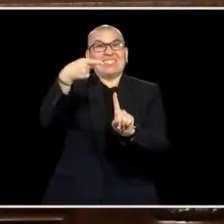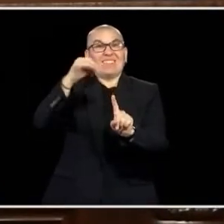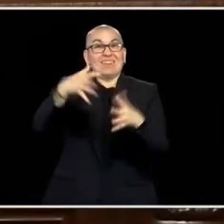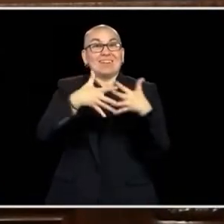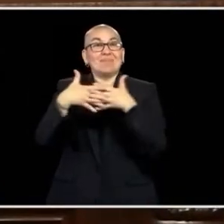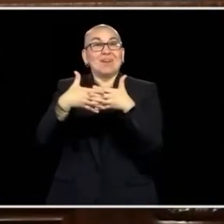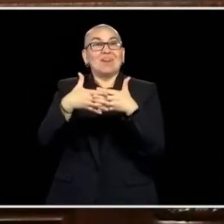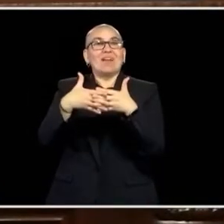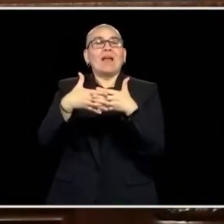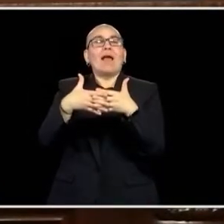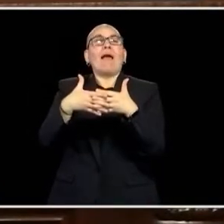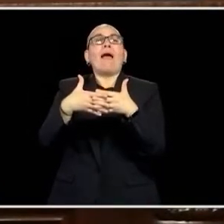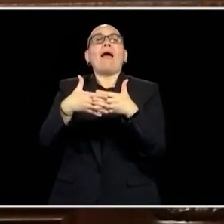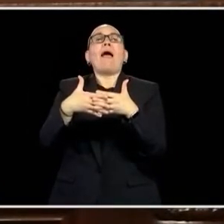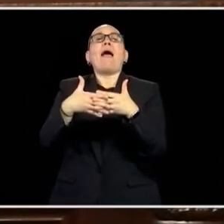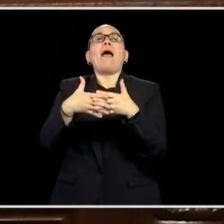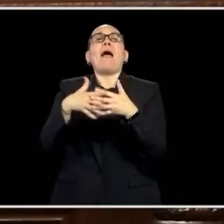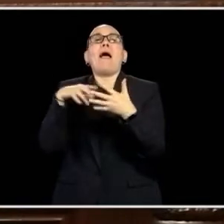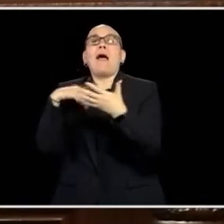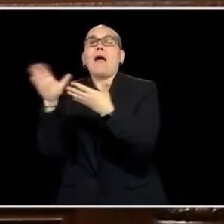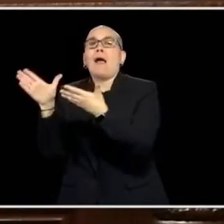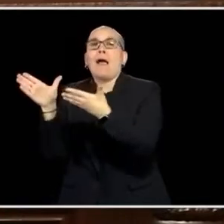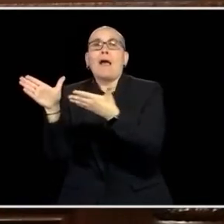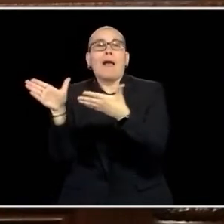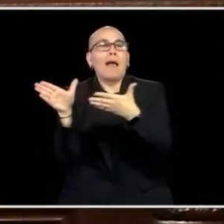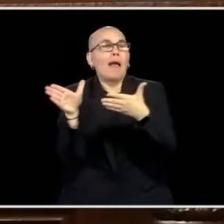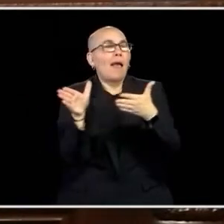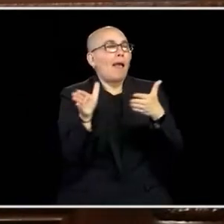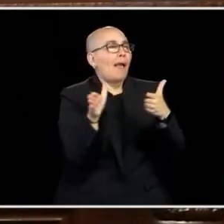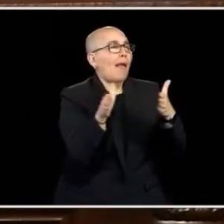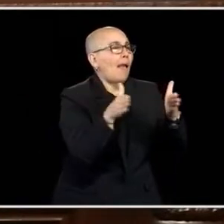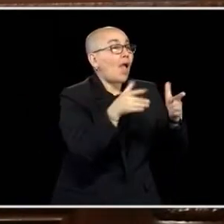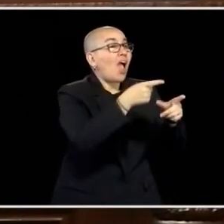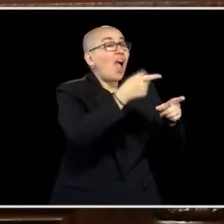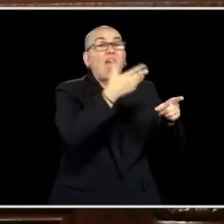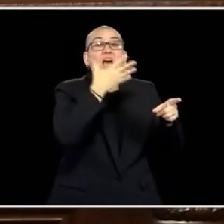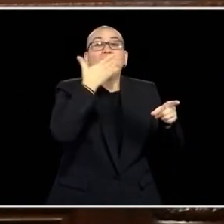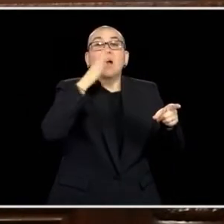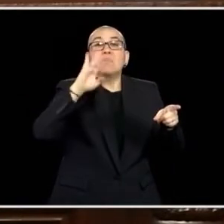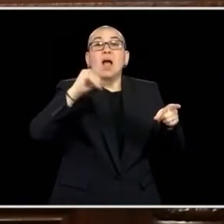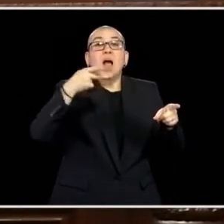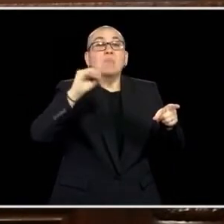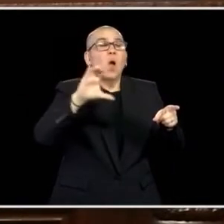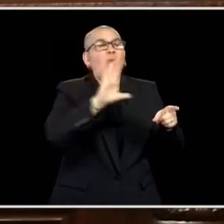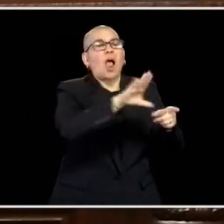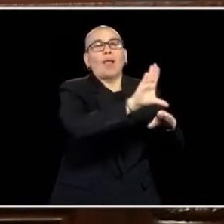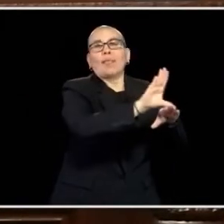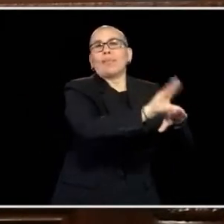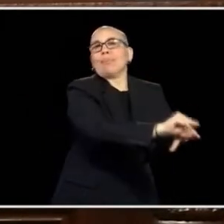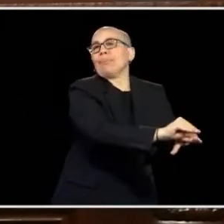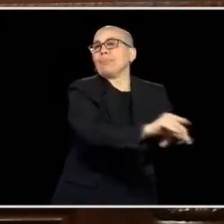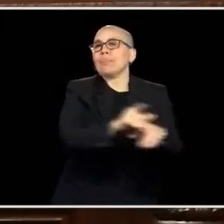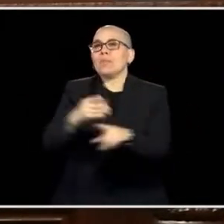UNTIL WE START DISAGGREGATING THE DATA TO OUR CHILDREN OF COLOR. WE HAVE A MORAL RESPONSIBILITY TO FIX THAT. THE SAME WAY WE DO IN HEALTH